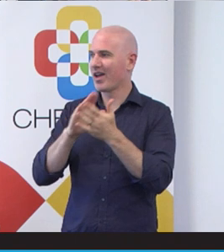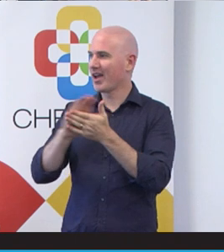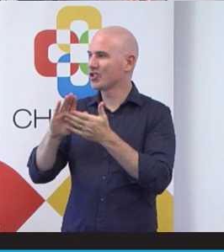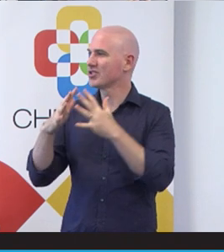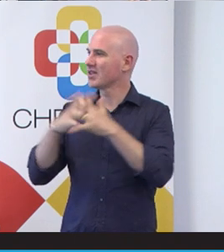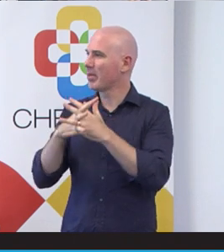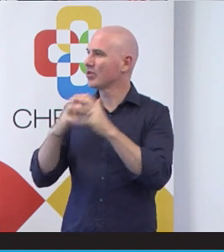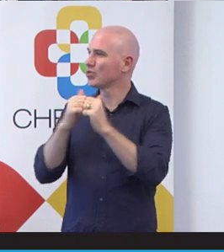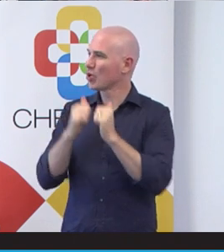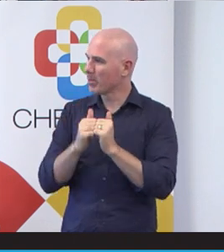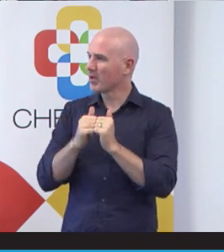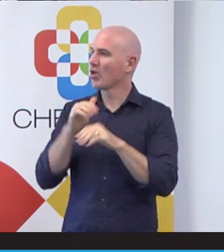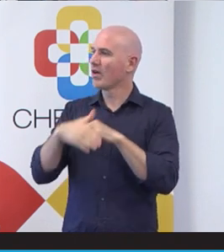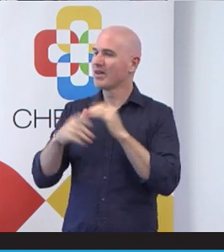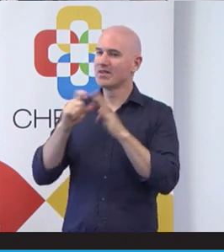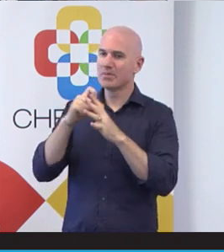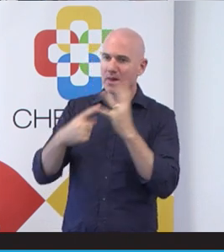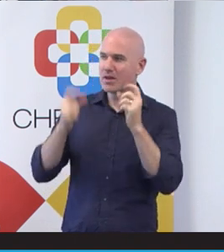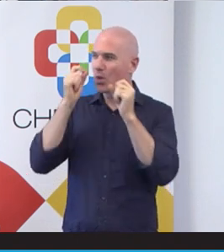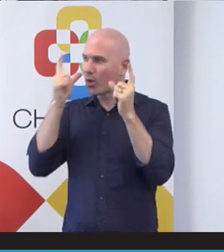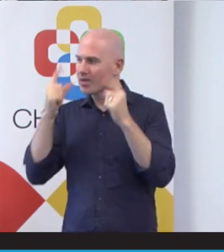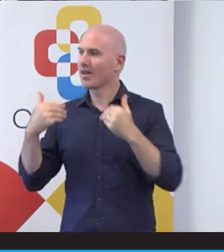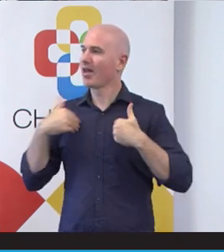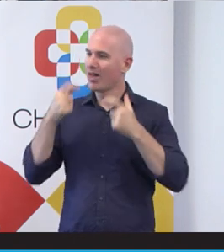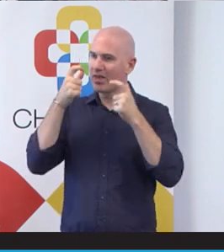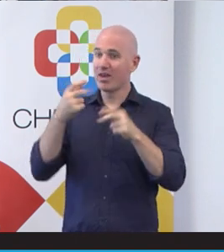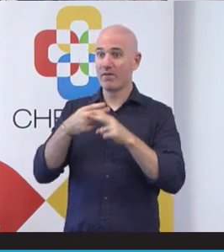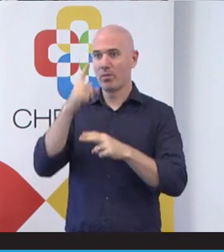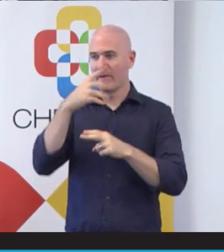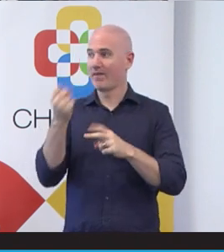around disability awareness and health care for people with disability, so appropriate amount,